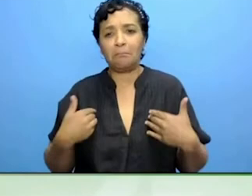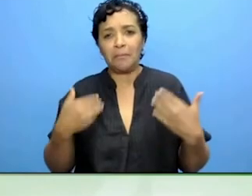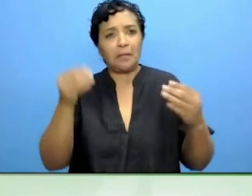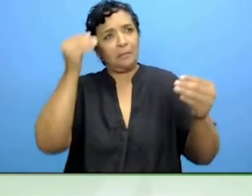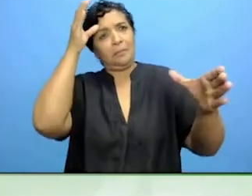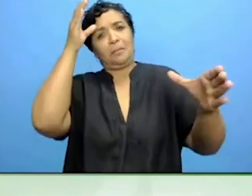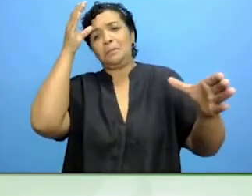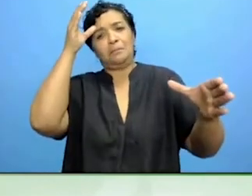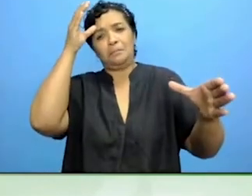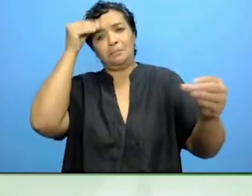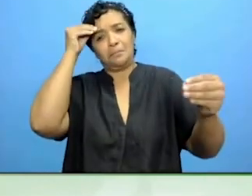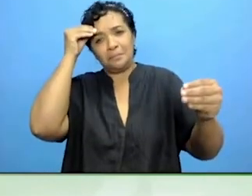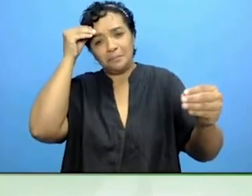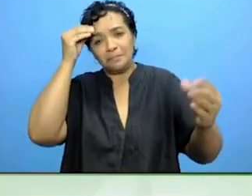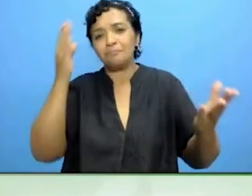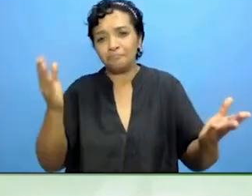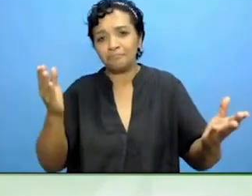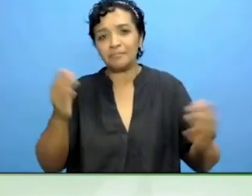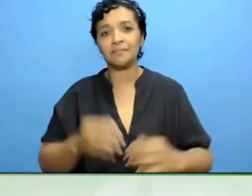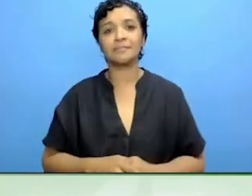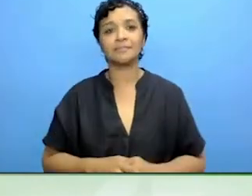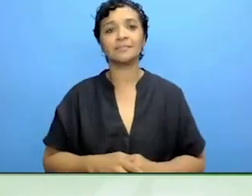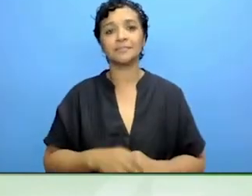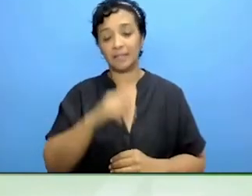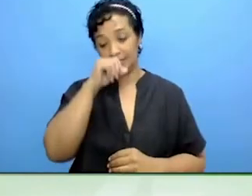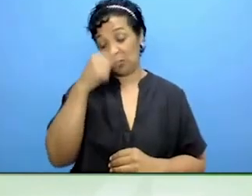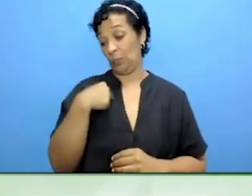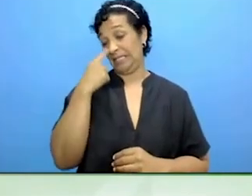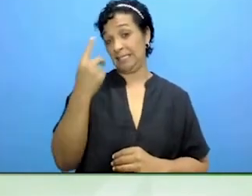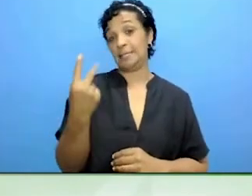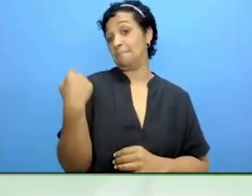Before the most recent elections, there were some high-profile